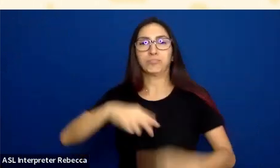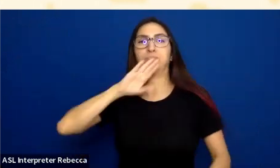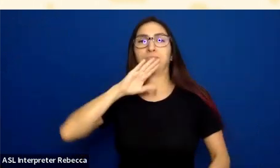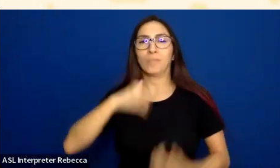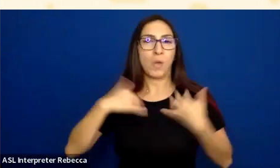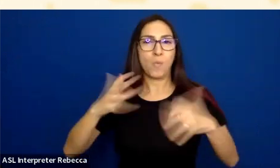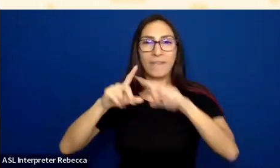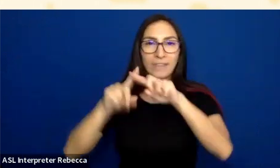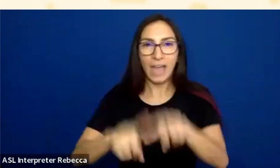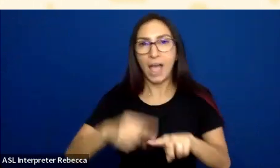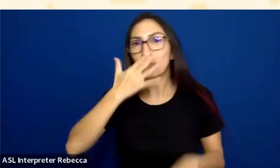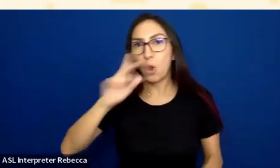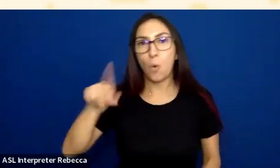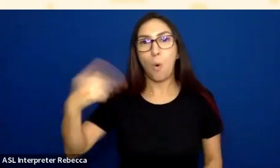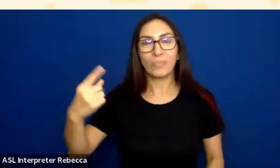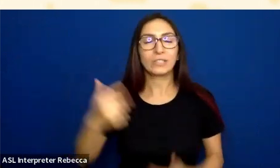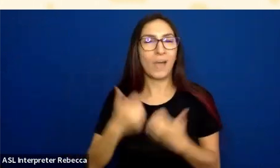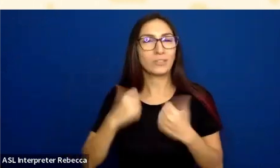so I tried to put an order around this.